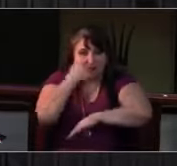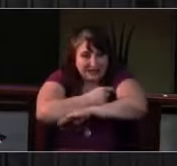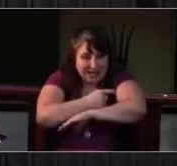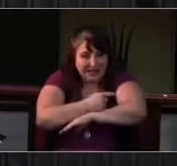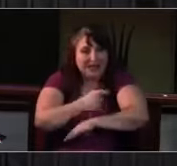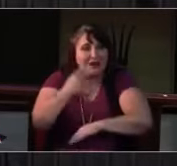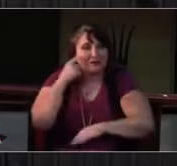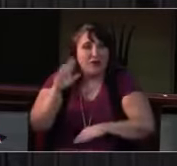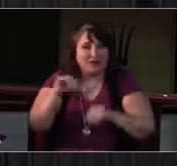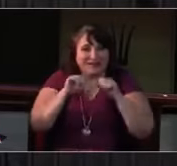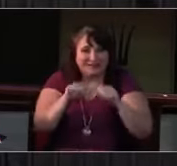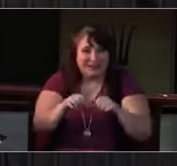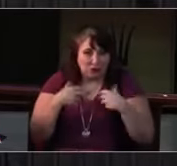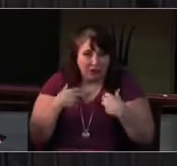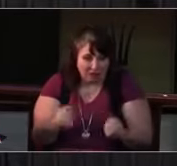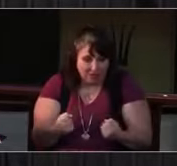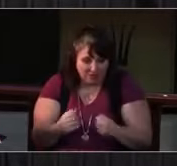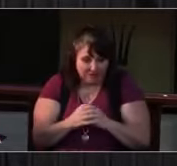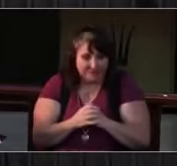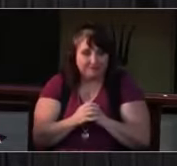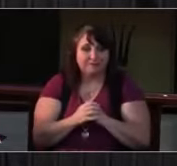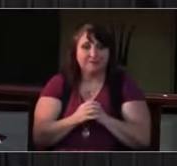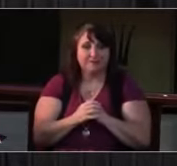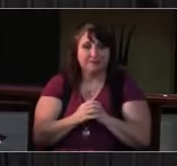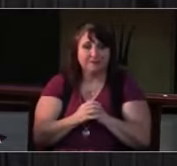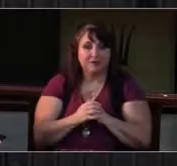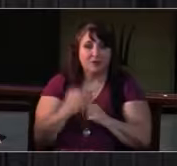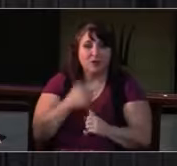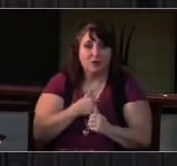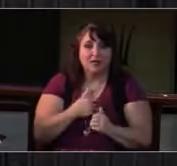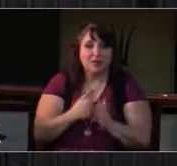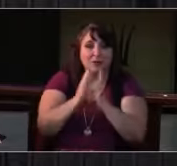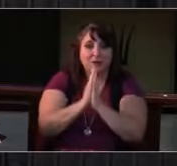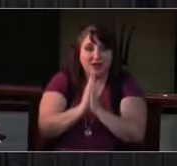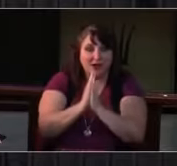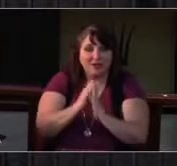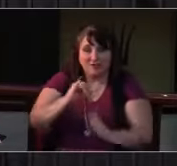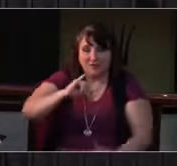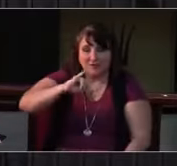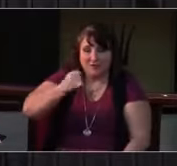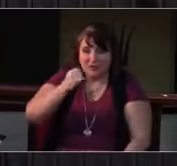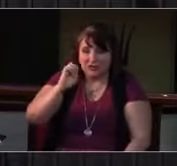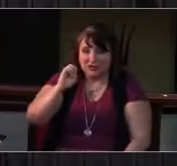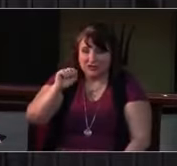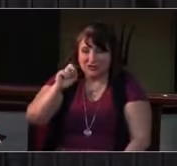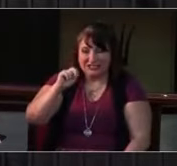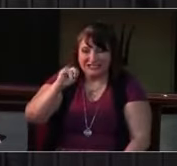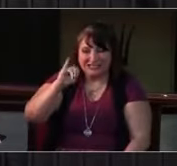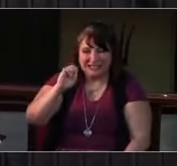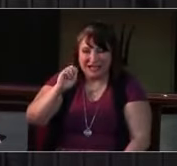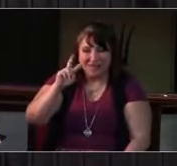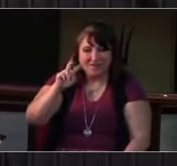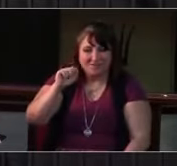Lis Miller asks us to lift up our prayer for all the women who long to be mothers but are struggling with infertility.